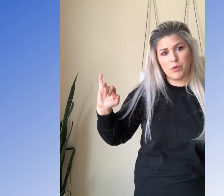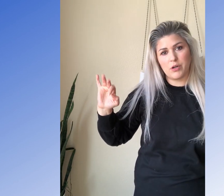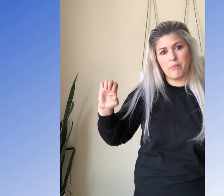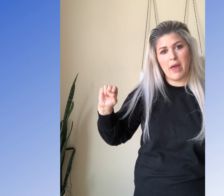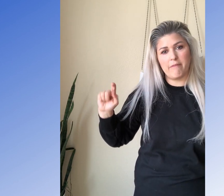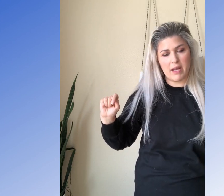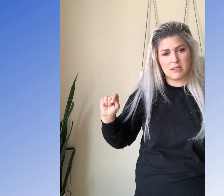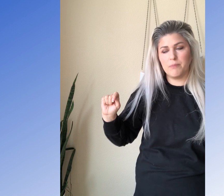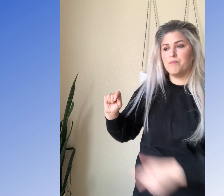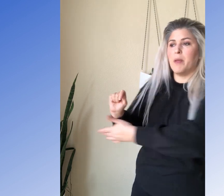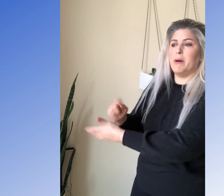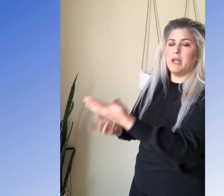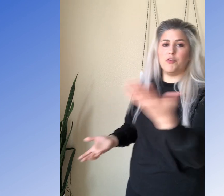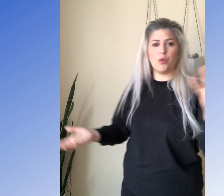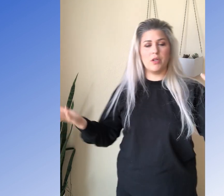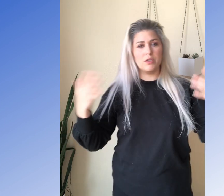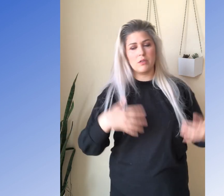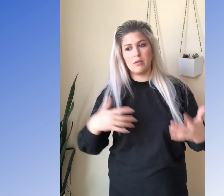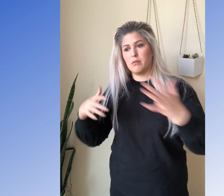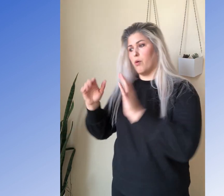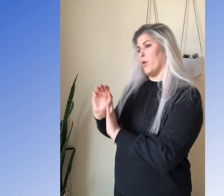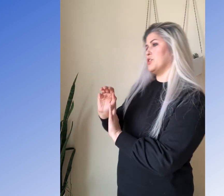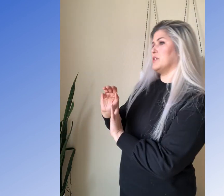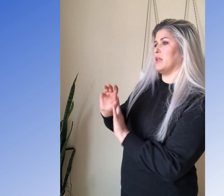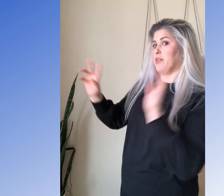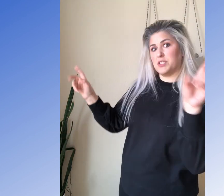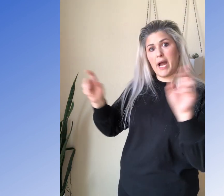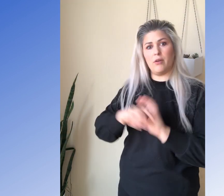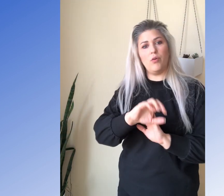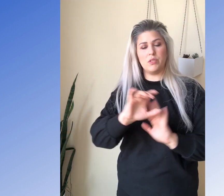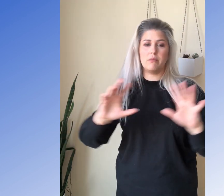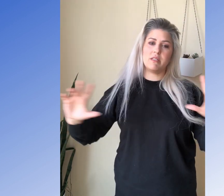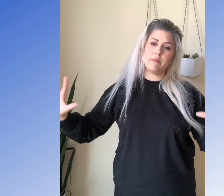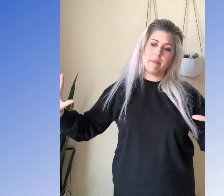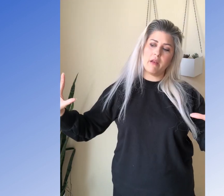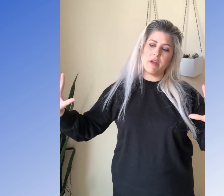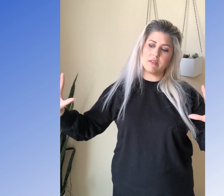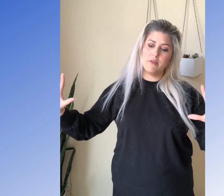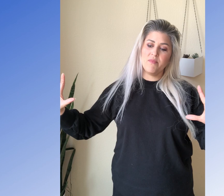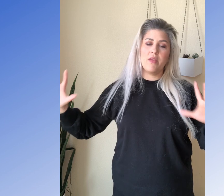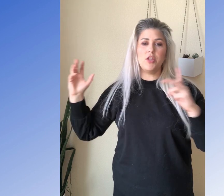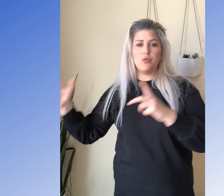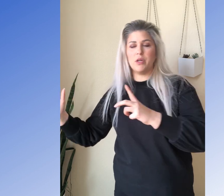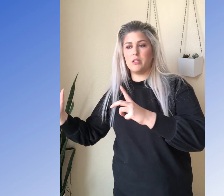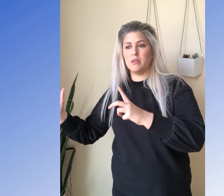word manifest. But if you were going to, once you did like the title, Oh, it's the Mississippi manifests, then you would,